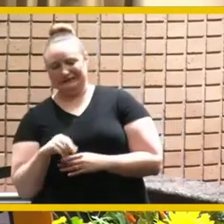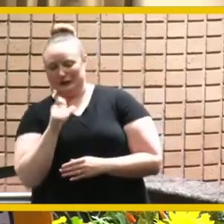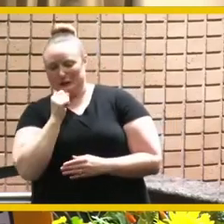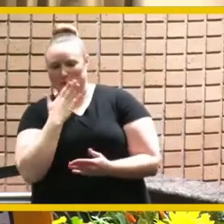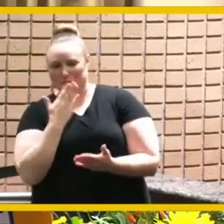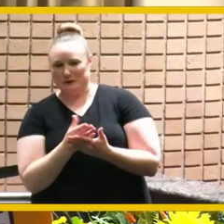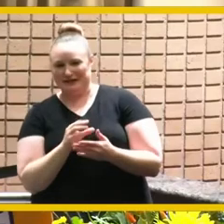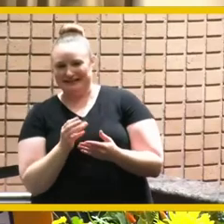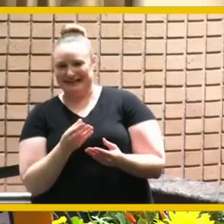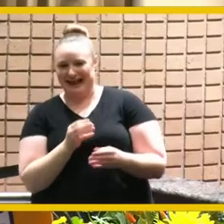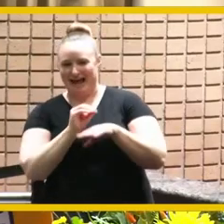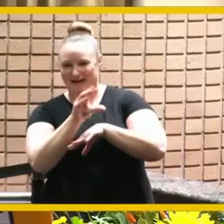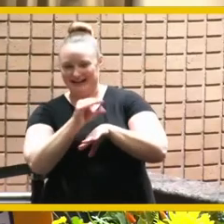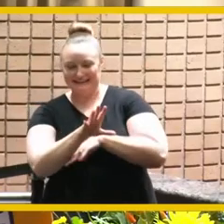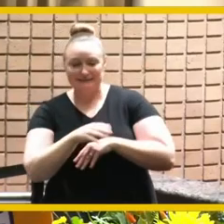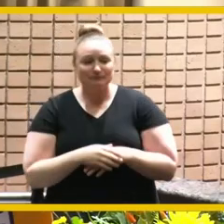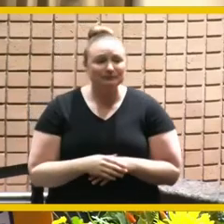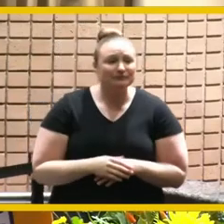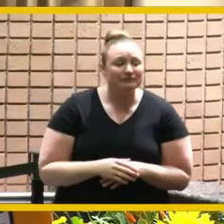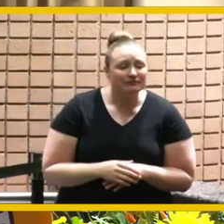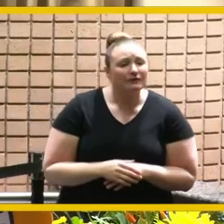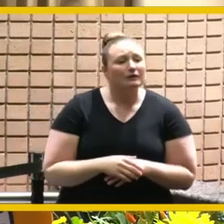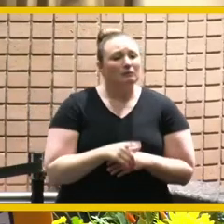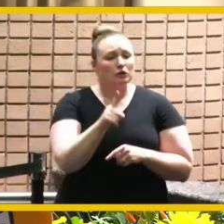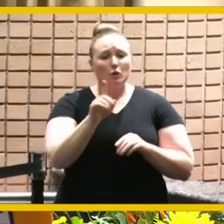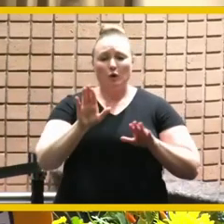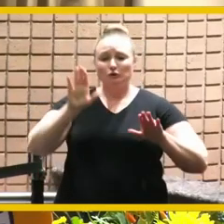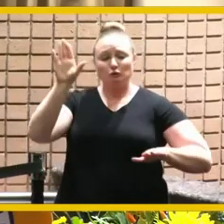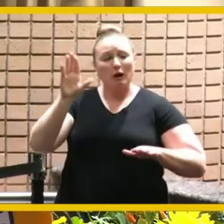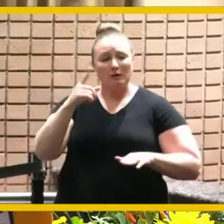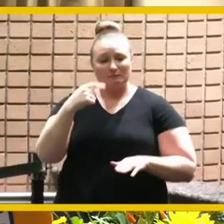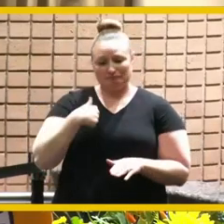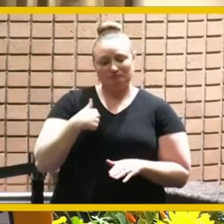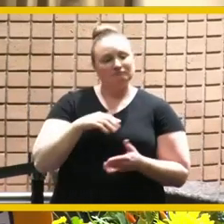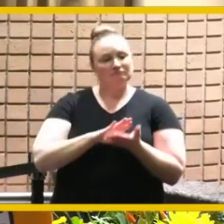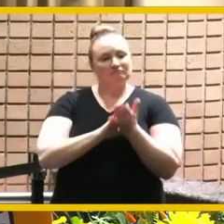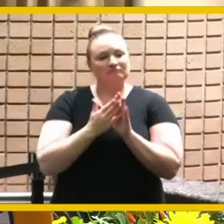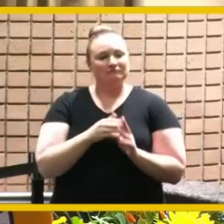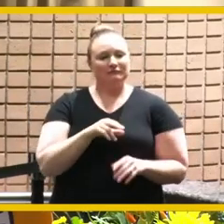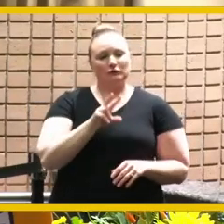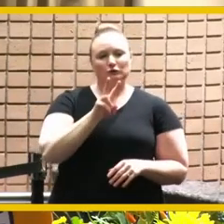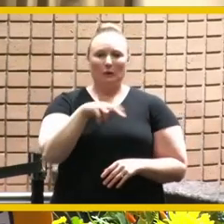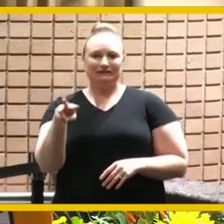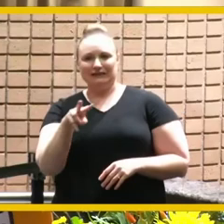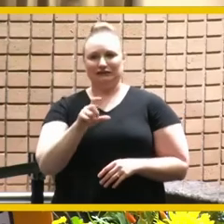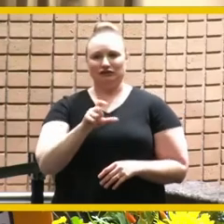me in um as a 22nd chief of police here on the other side so thank you for that uh you always